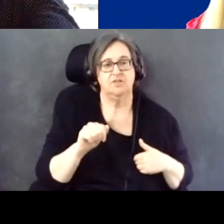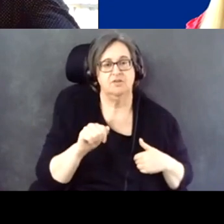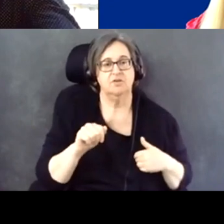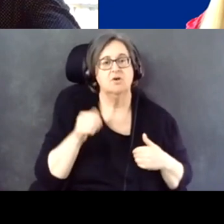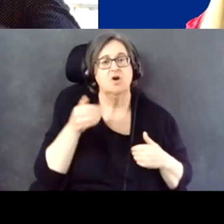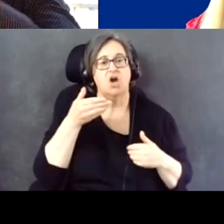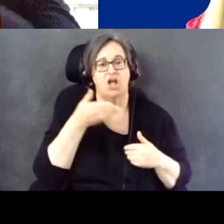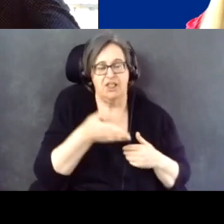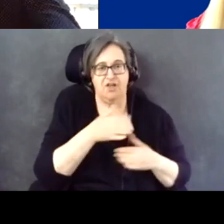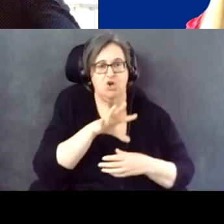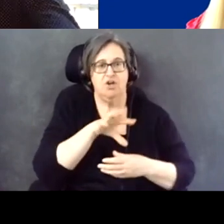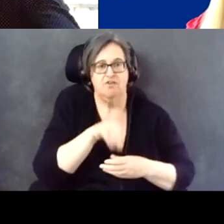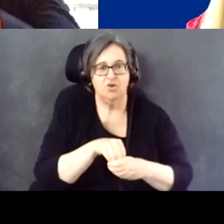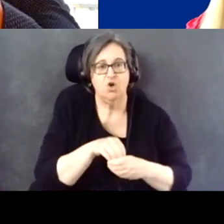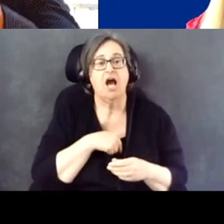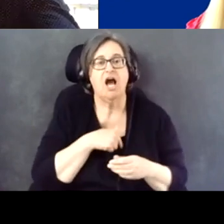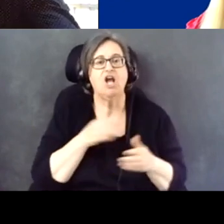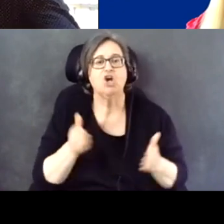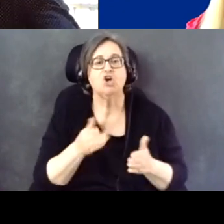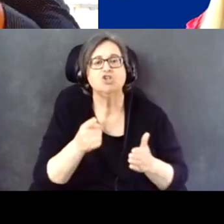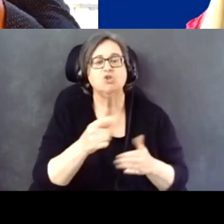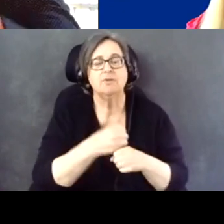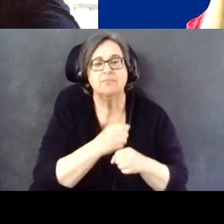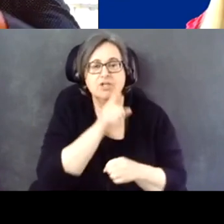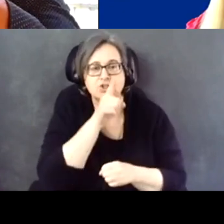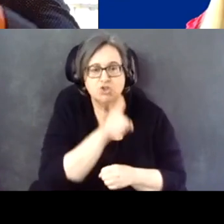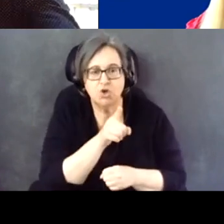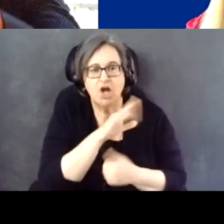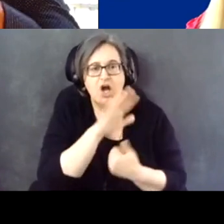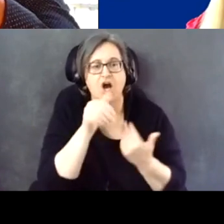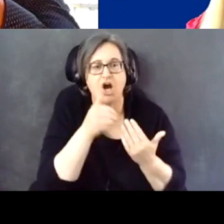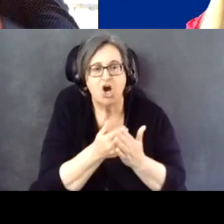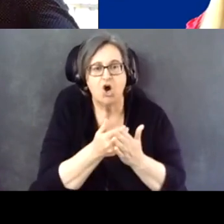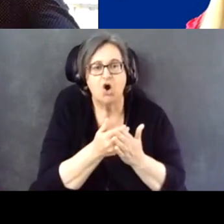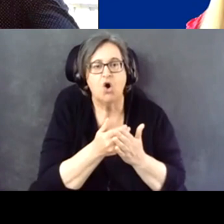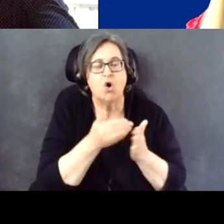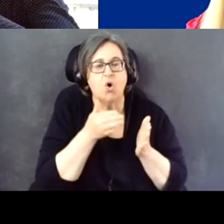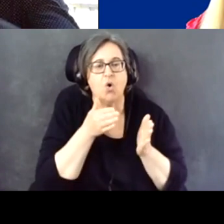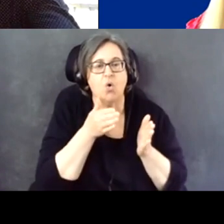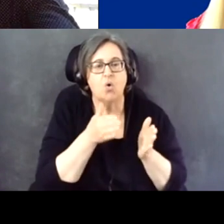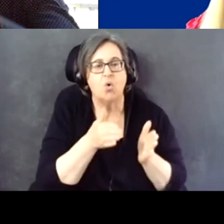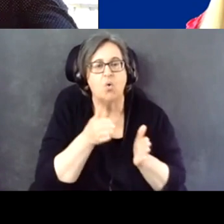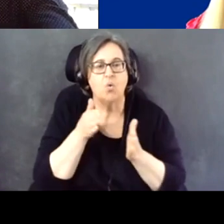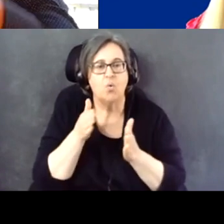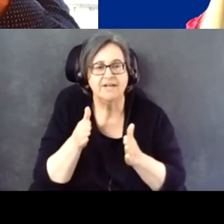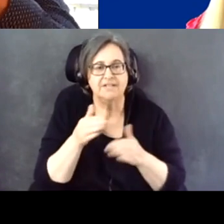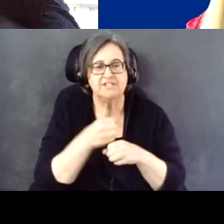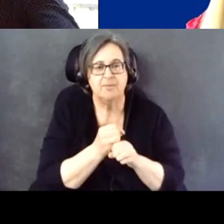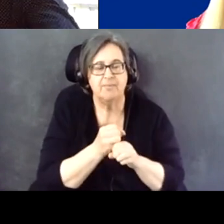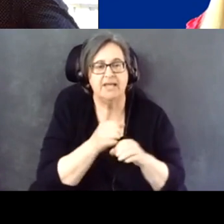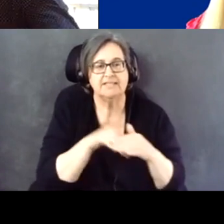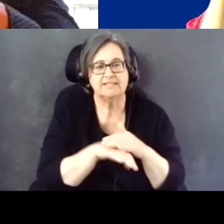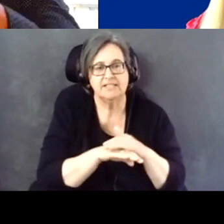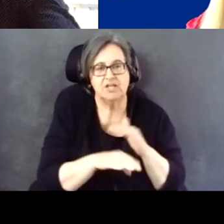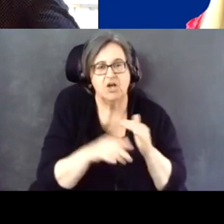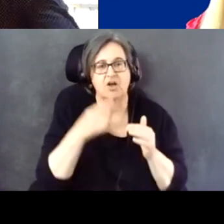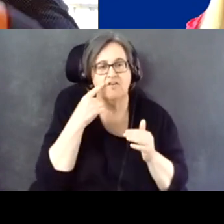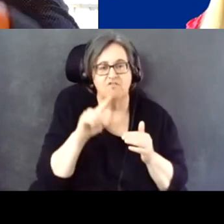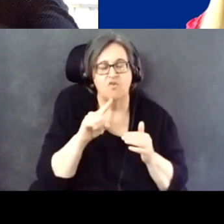I encourage you all to ensure that all ways to maintain accessibility for these activities